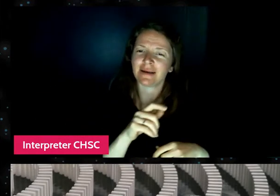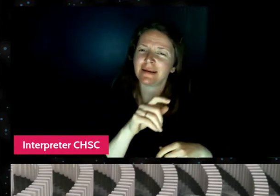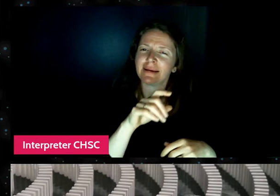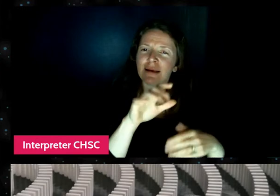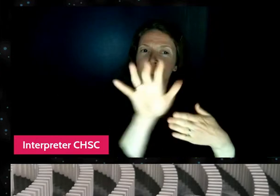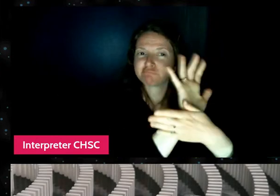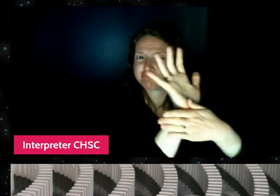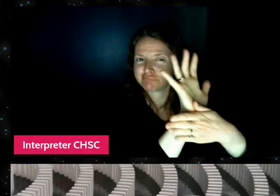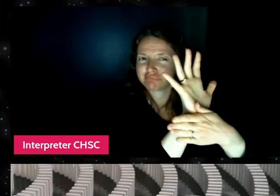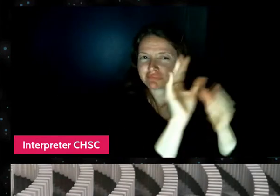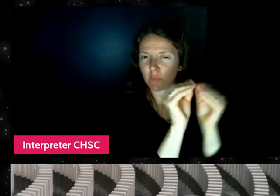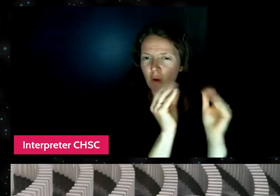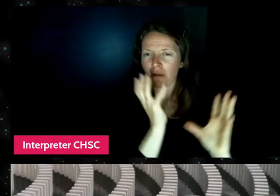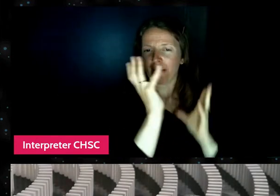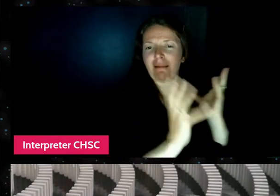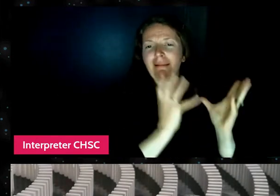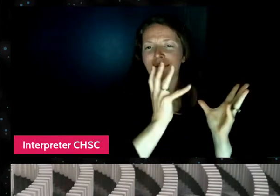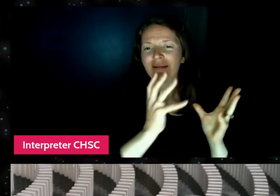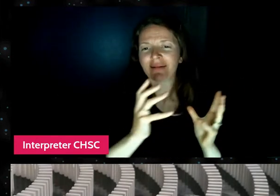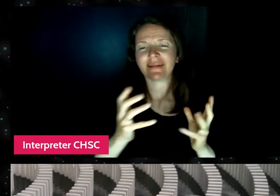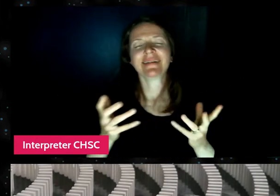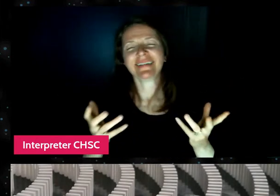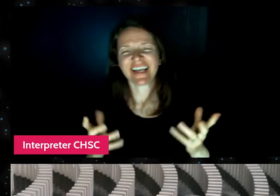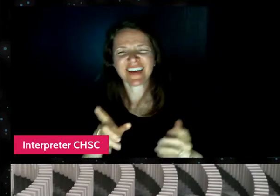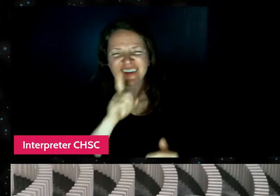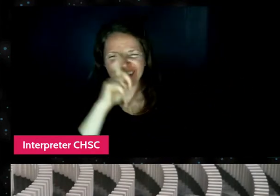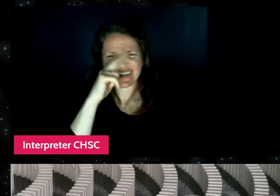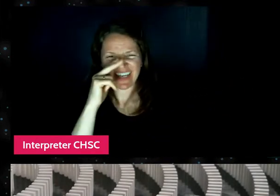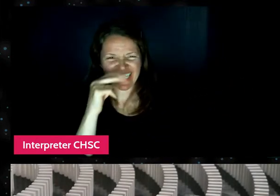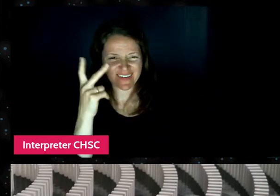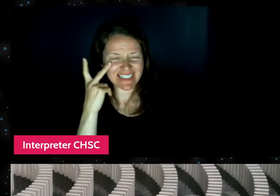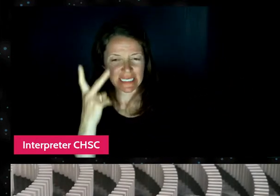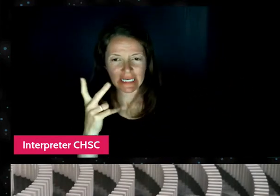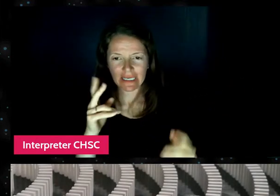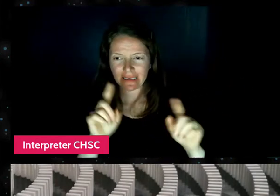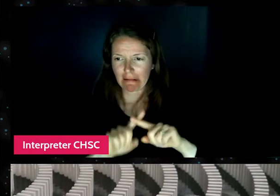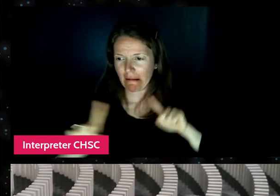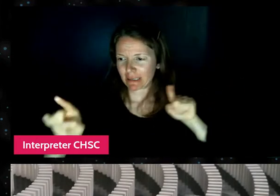So it's been funny to kind of see the contrast of Jeremy